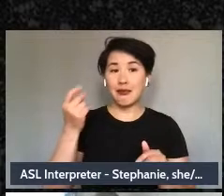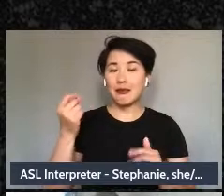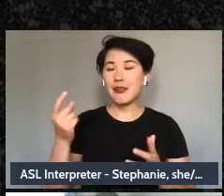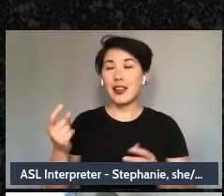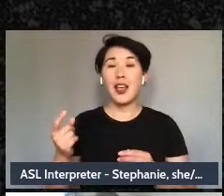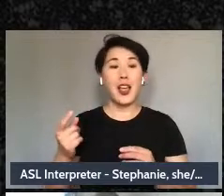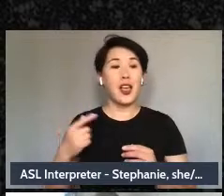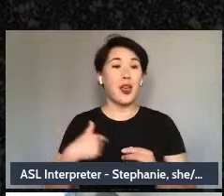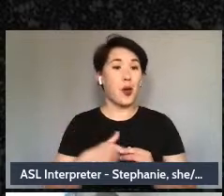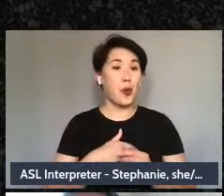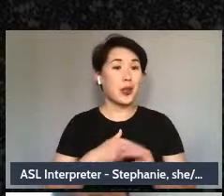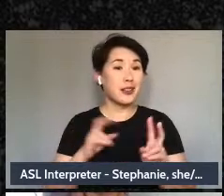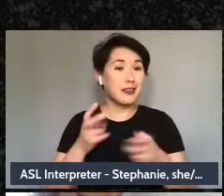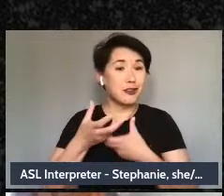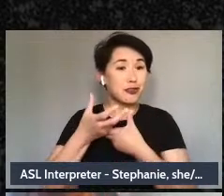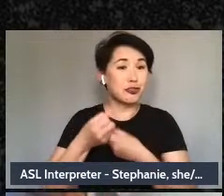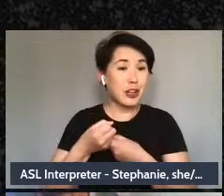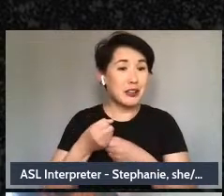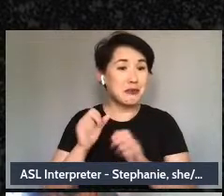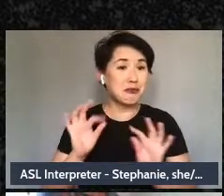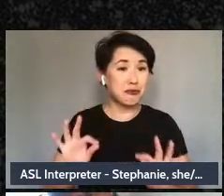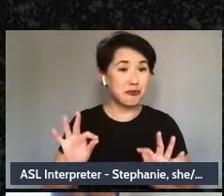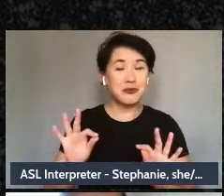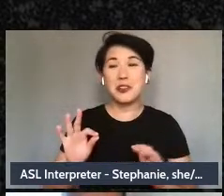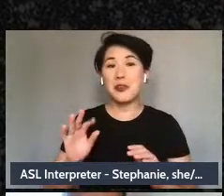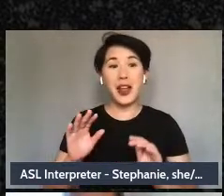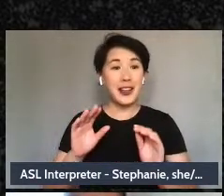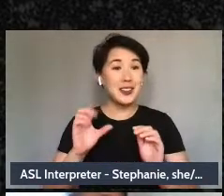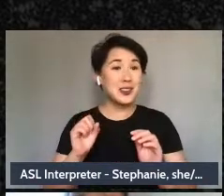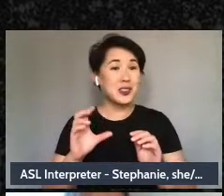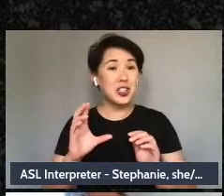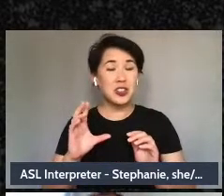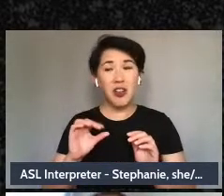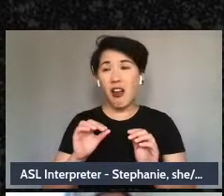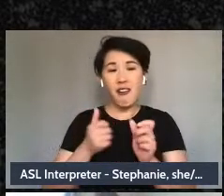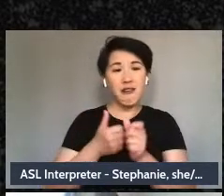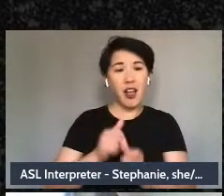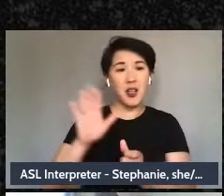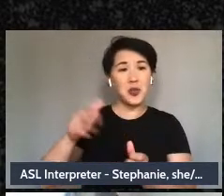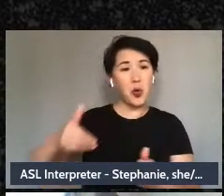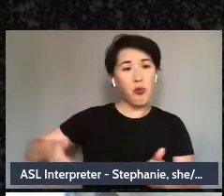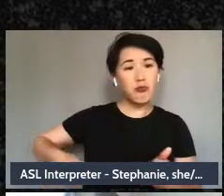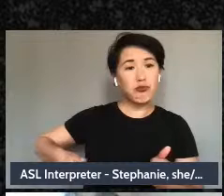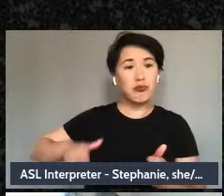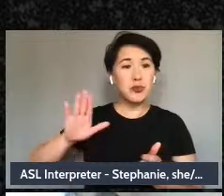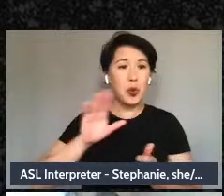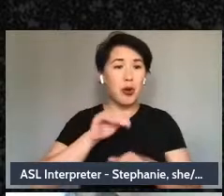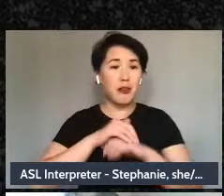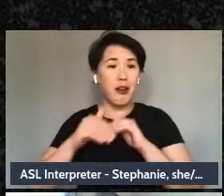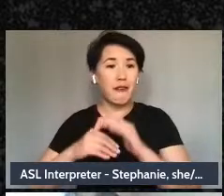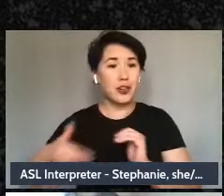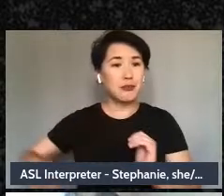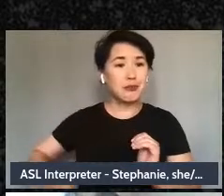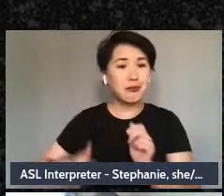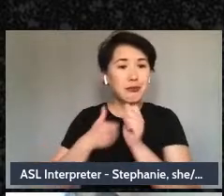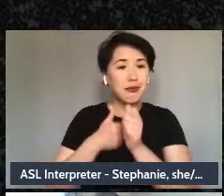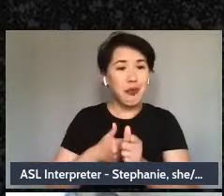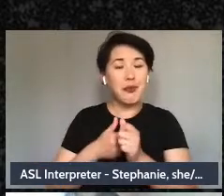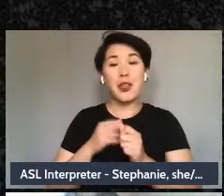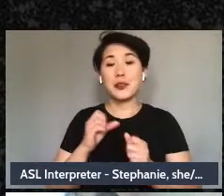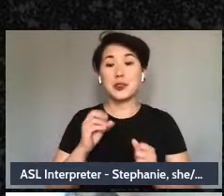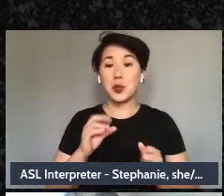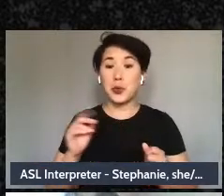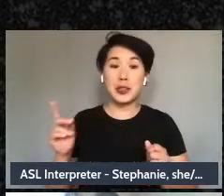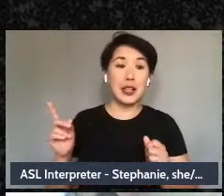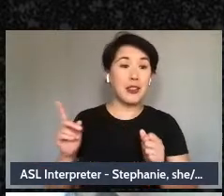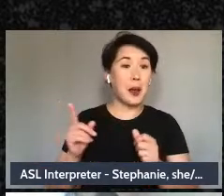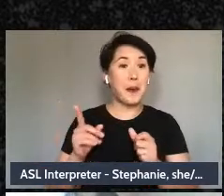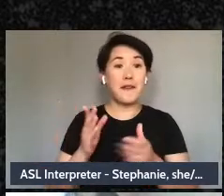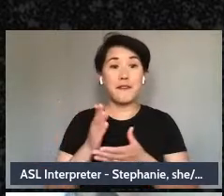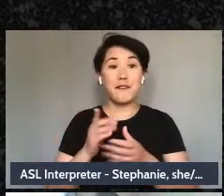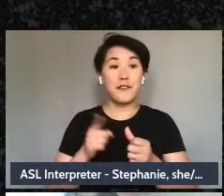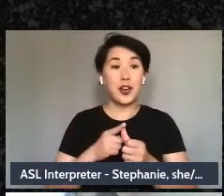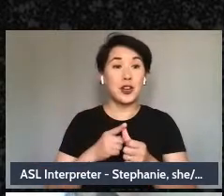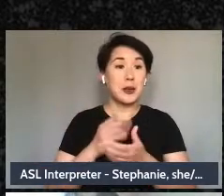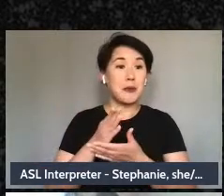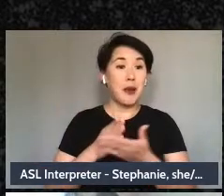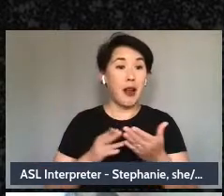here. So, staying in our comfort zones. Did the initial aspect of the exercise - the labels - did